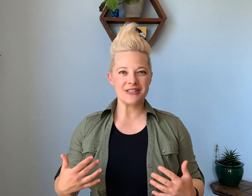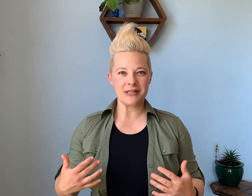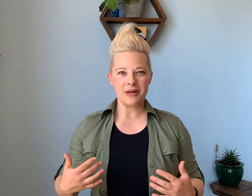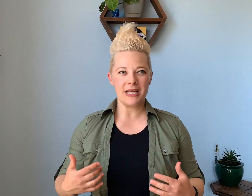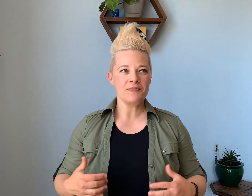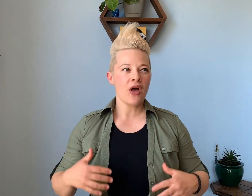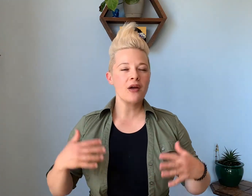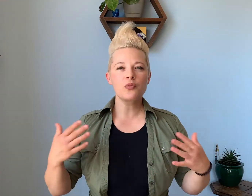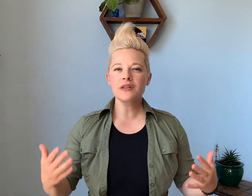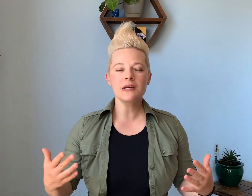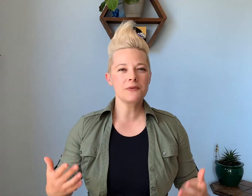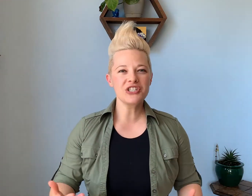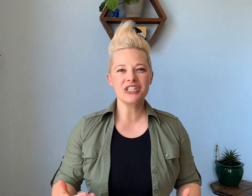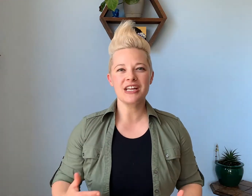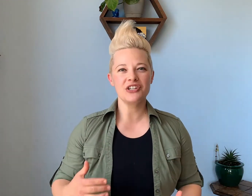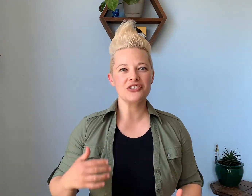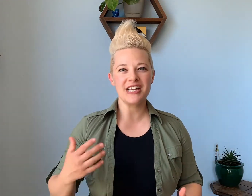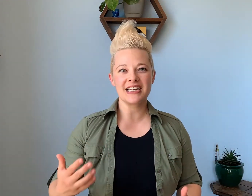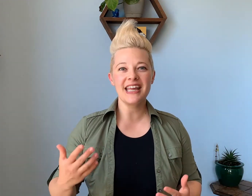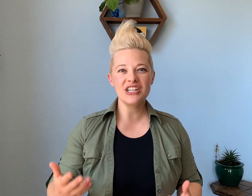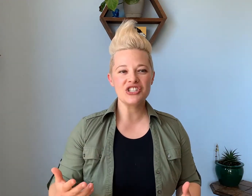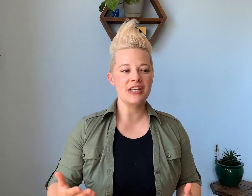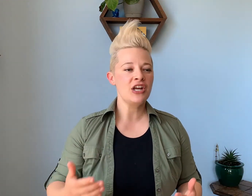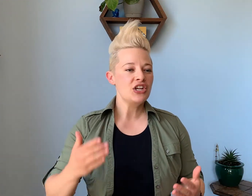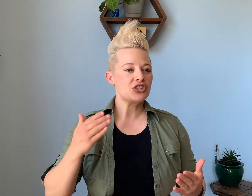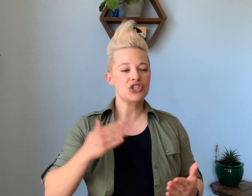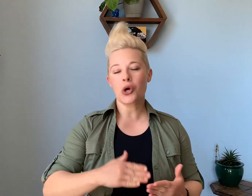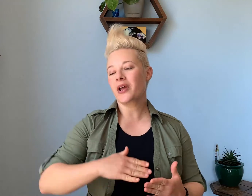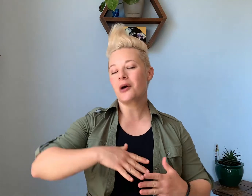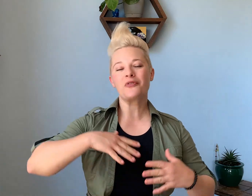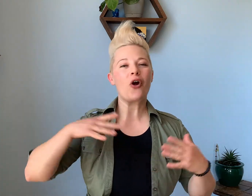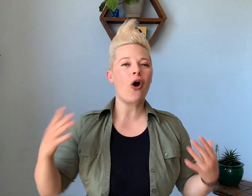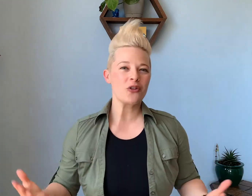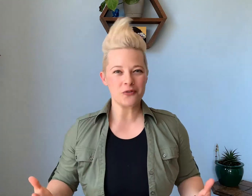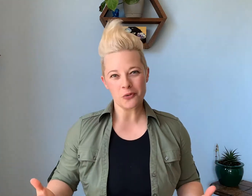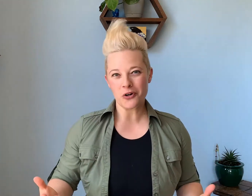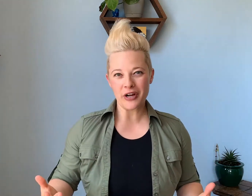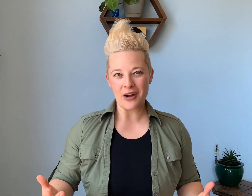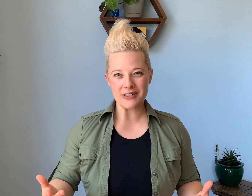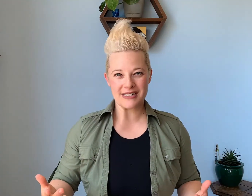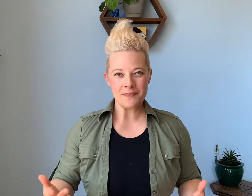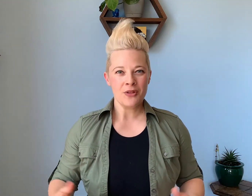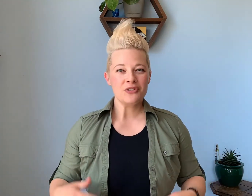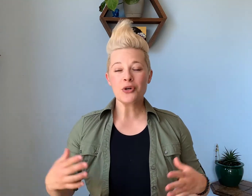somebody I really appreciate your dedication to showing up for all of your workouts. So